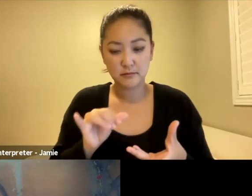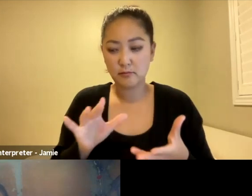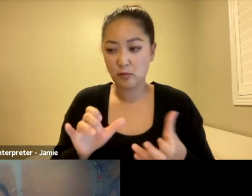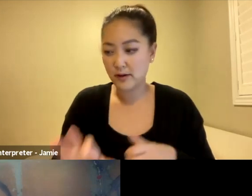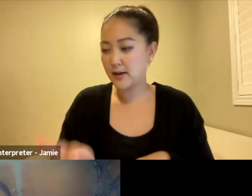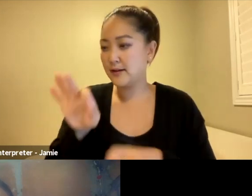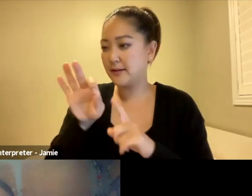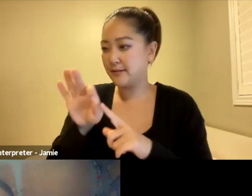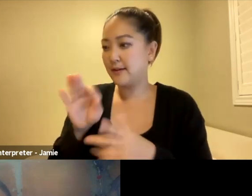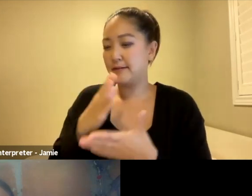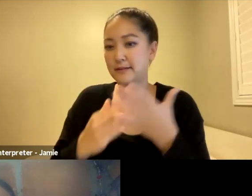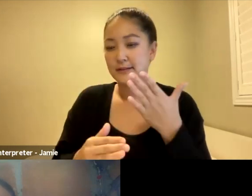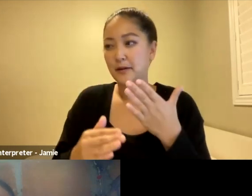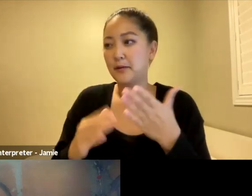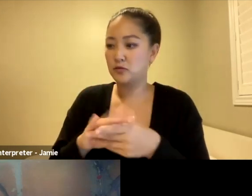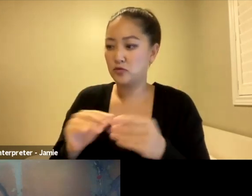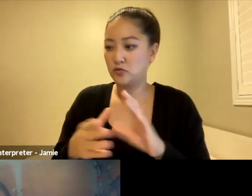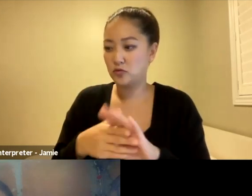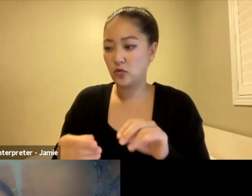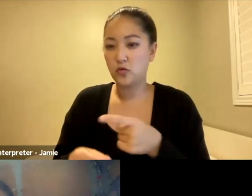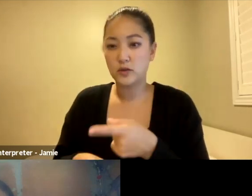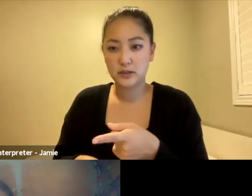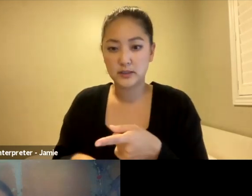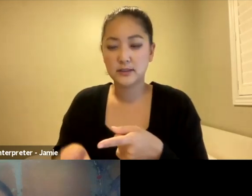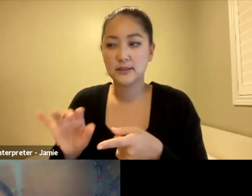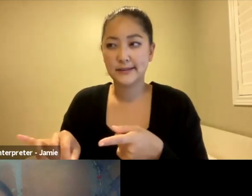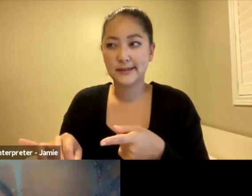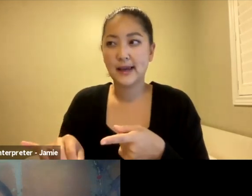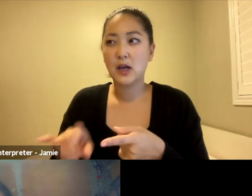I think it talks to an unconscious part of me.